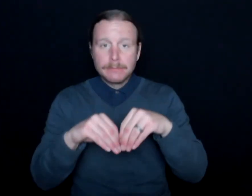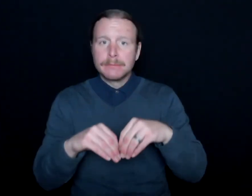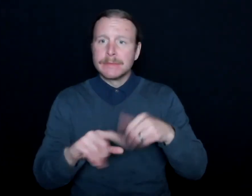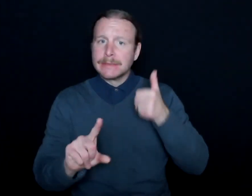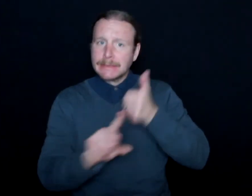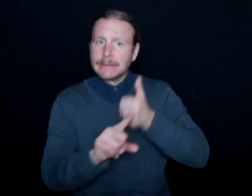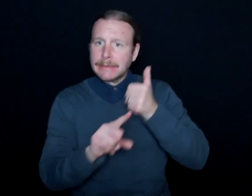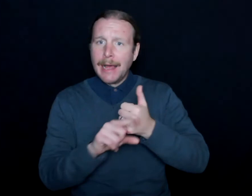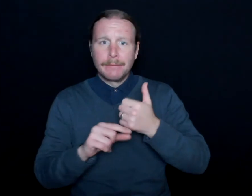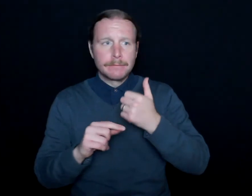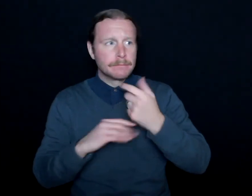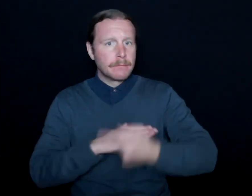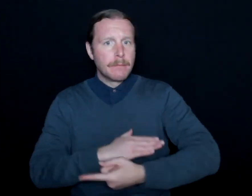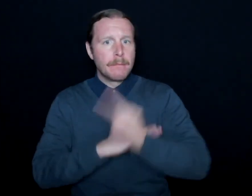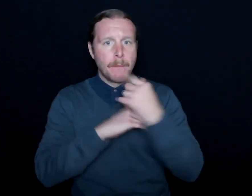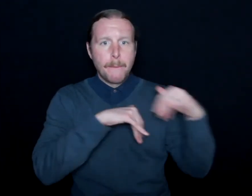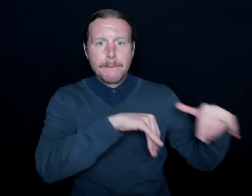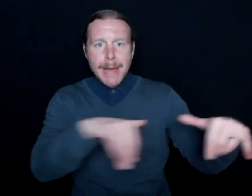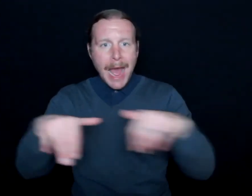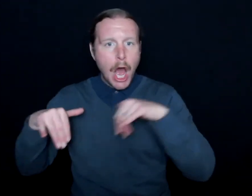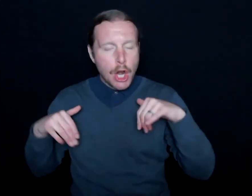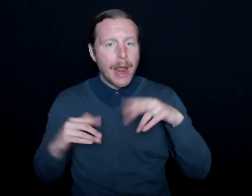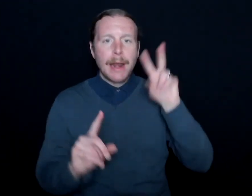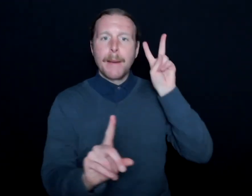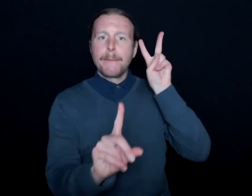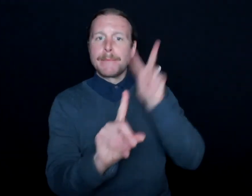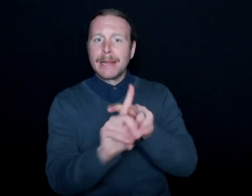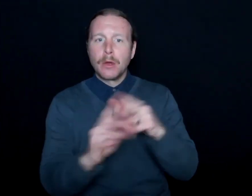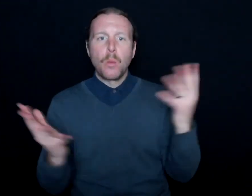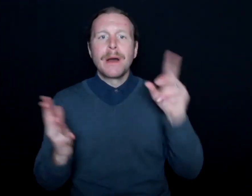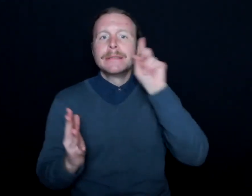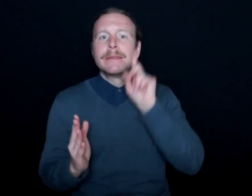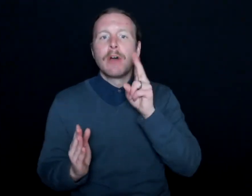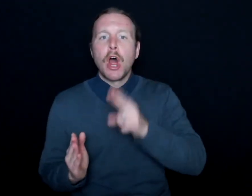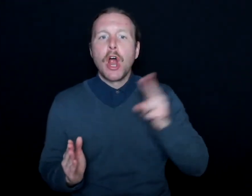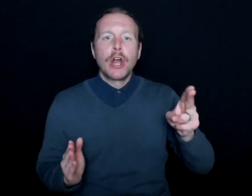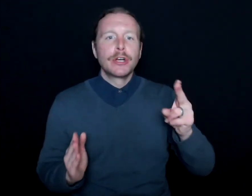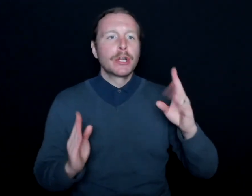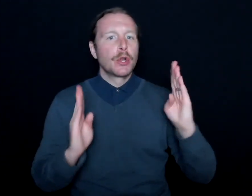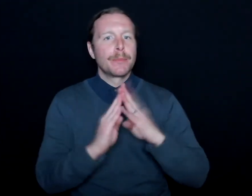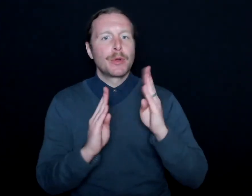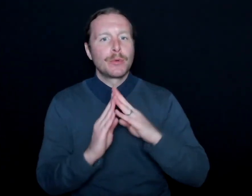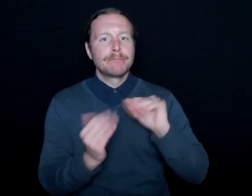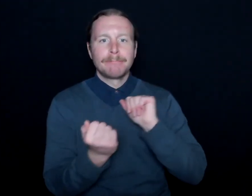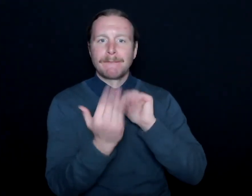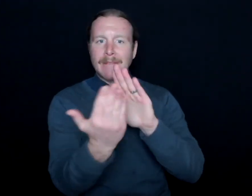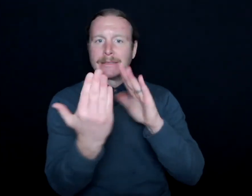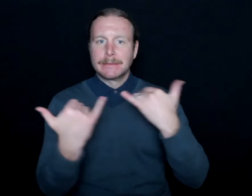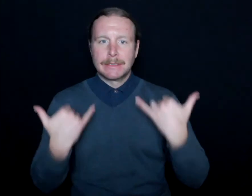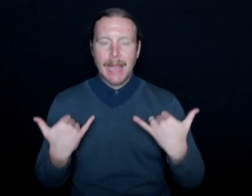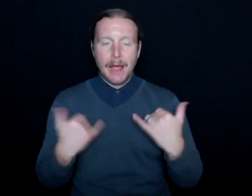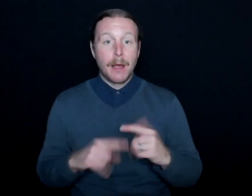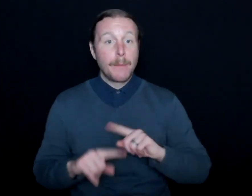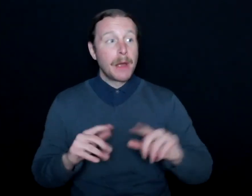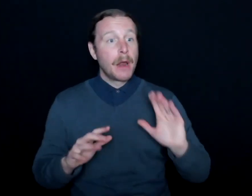but also it's applicable to what deaf and hard of hearing individuals are facing right now. But a lot of what our company does